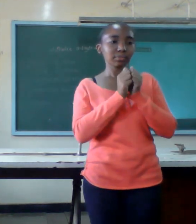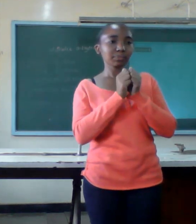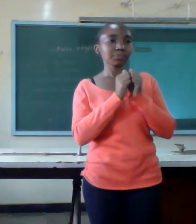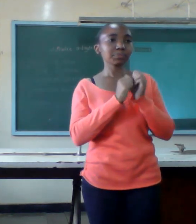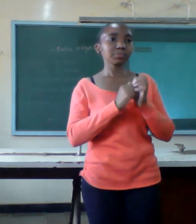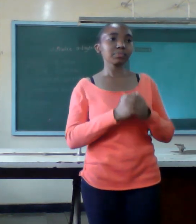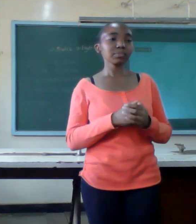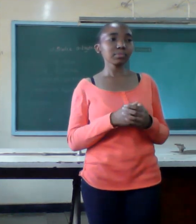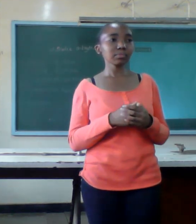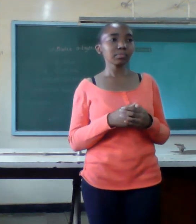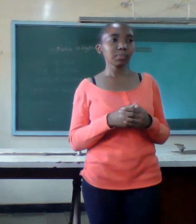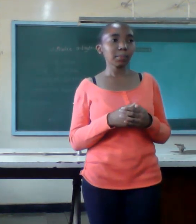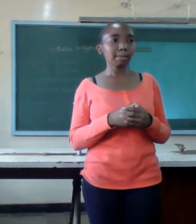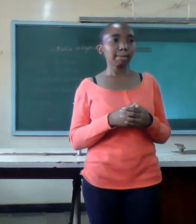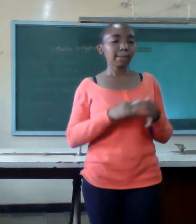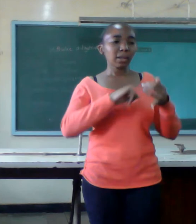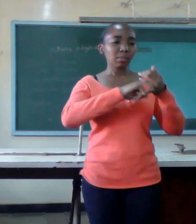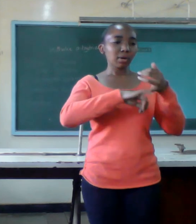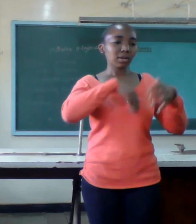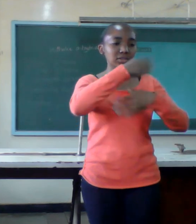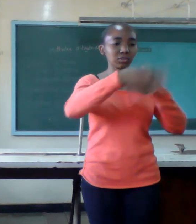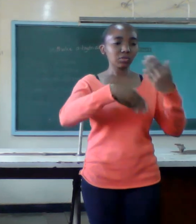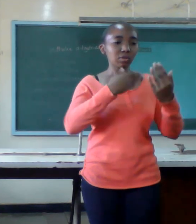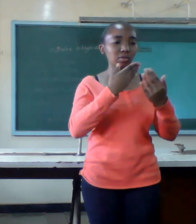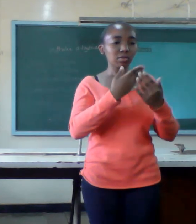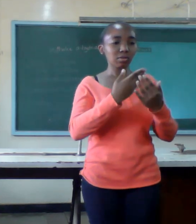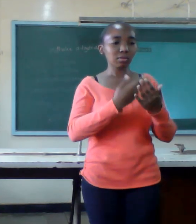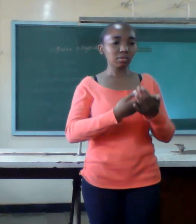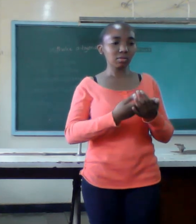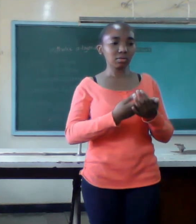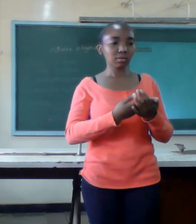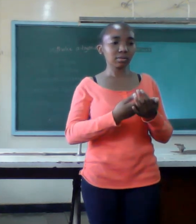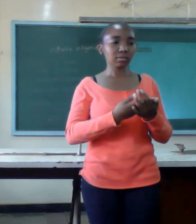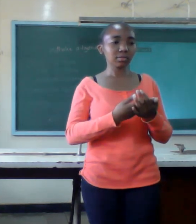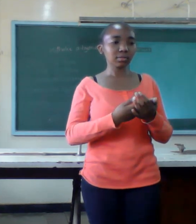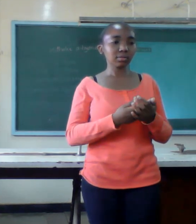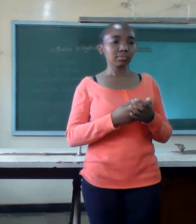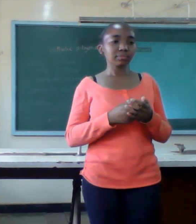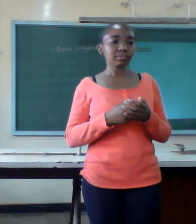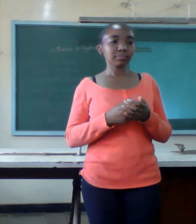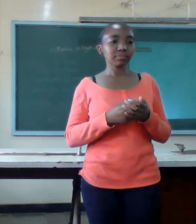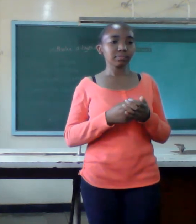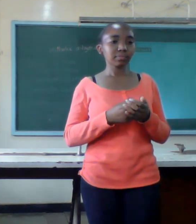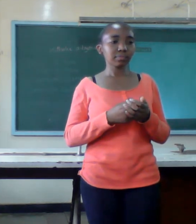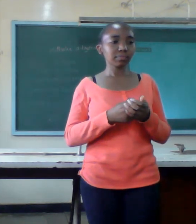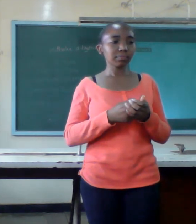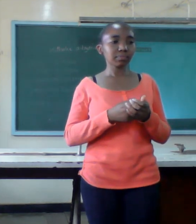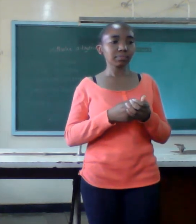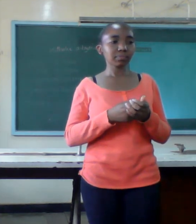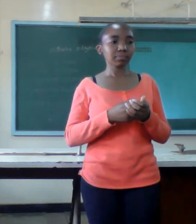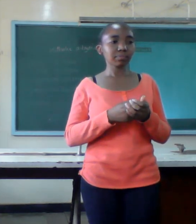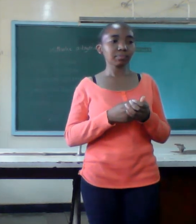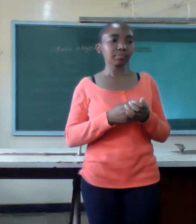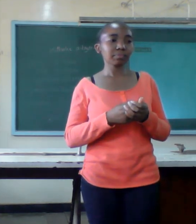every marriage has surprised to him marriage is like a bank account